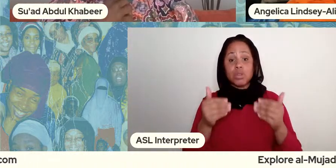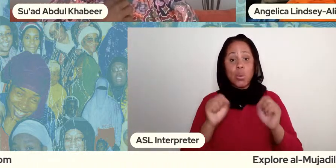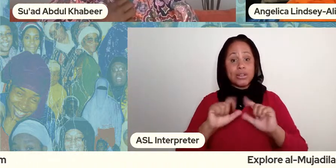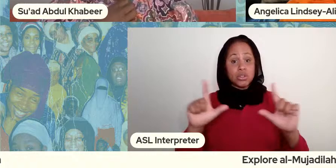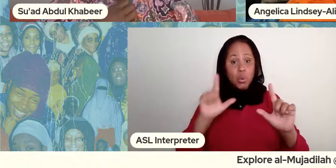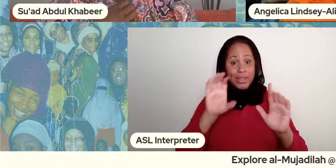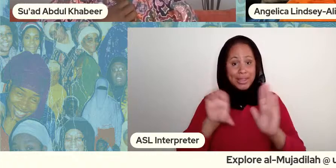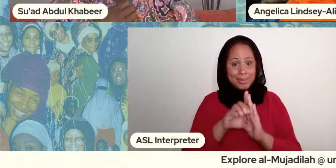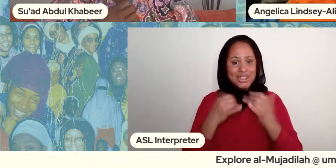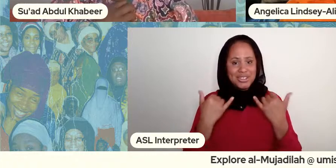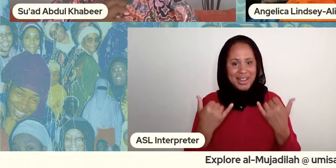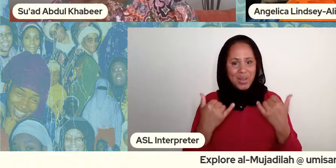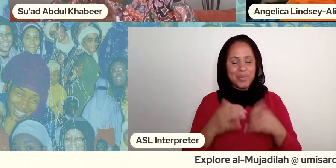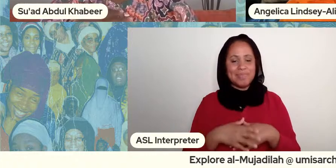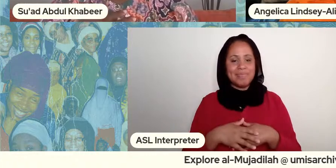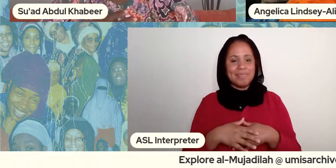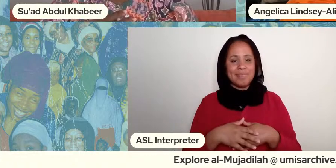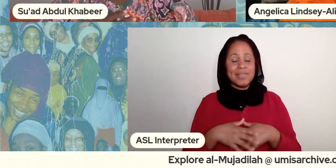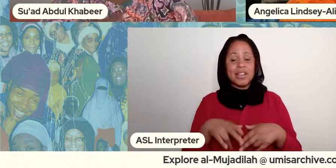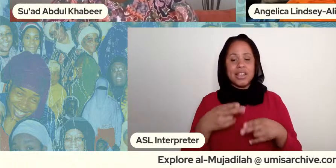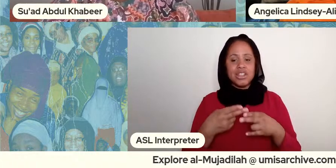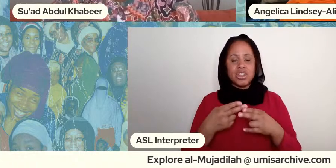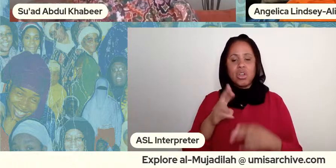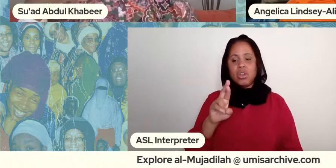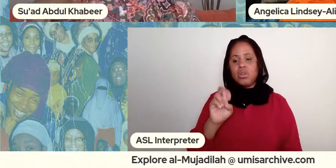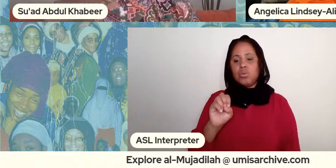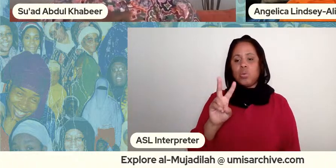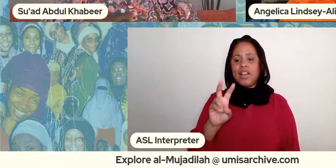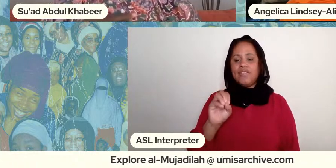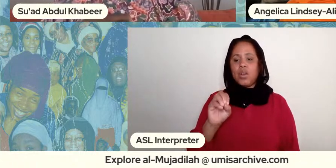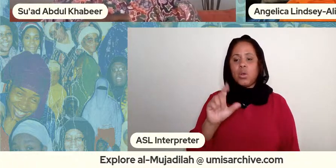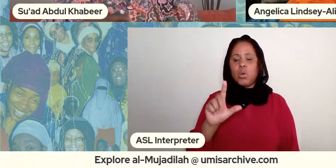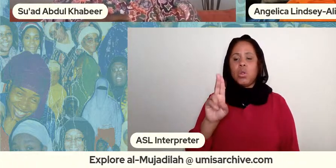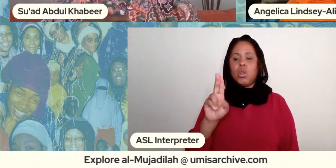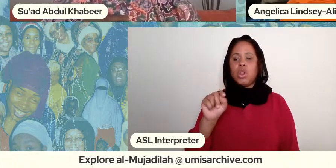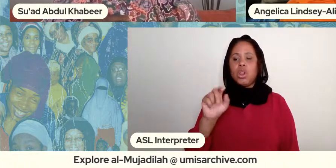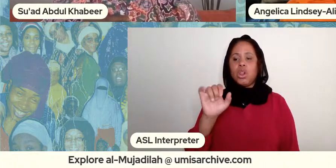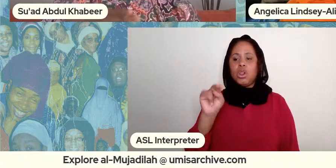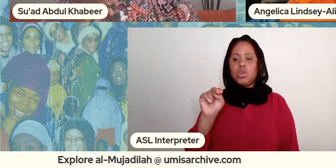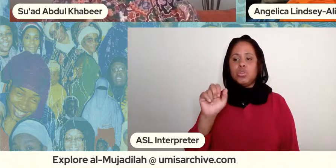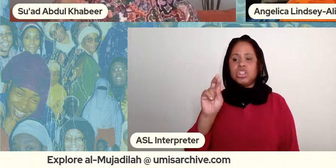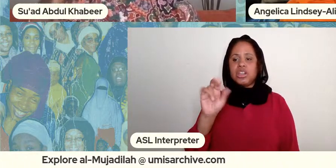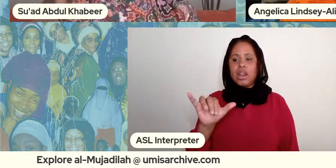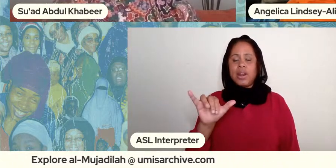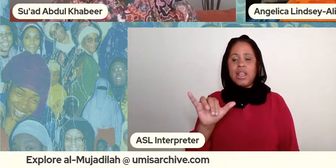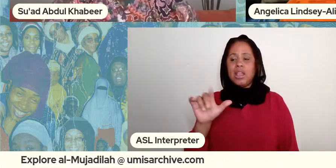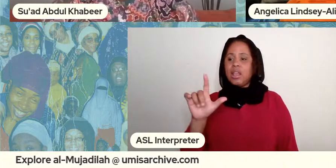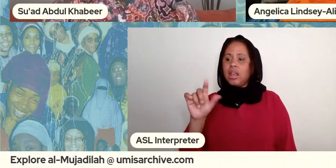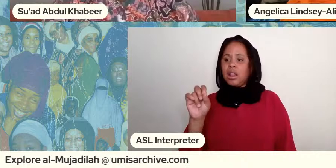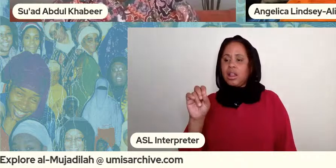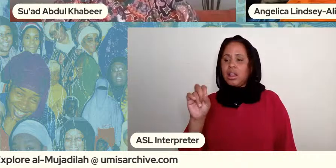um is called revolutionary love so my mother would talk about her college boyfriend